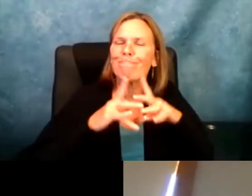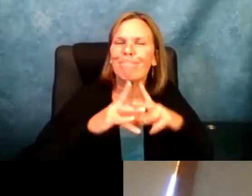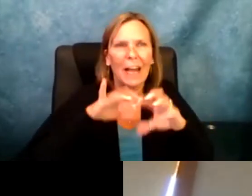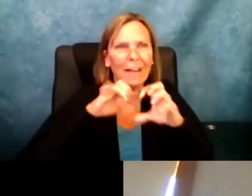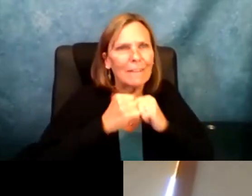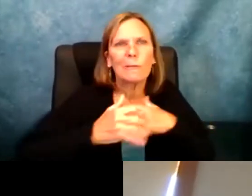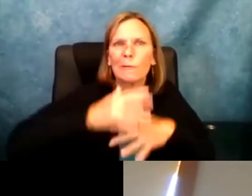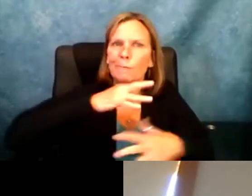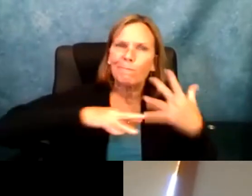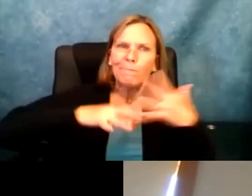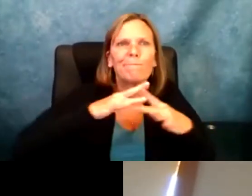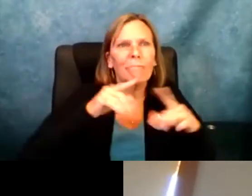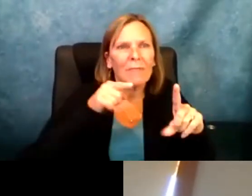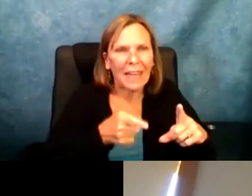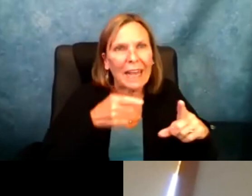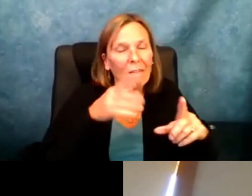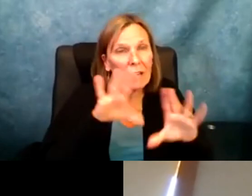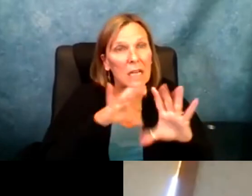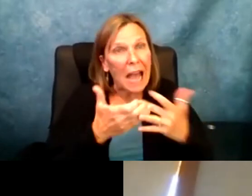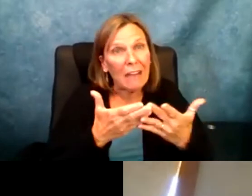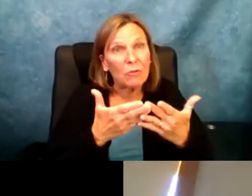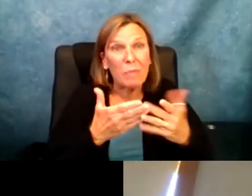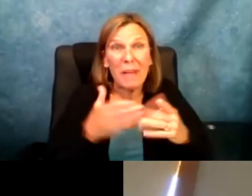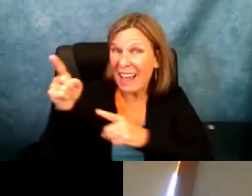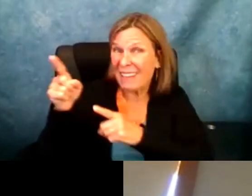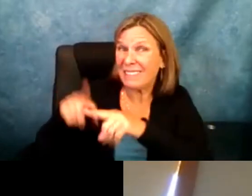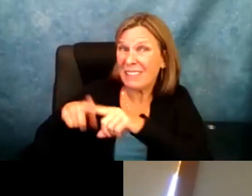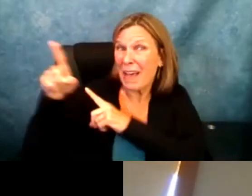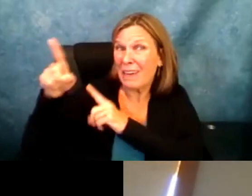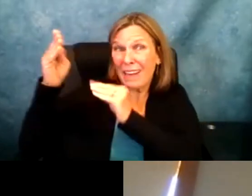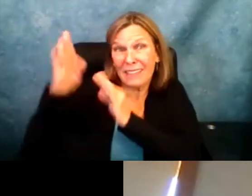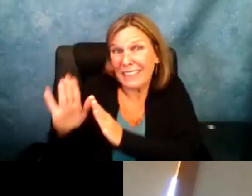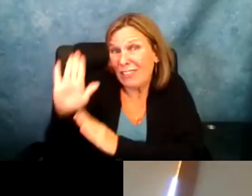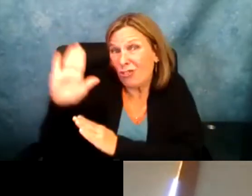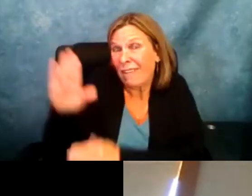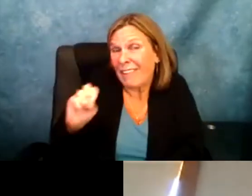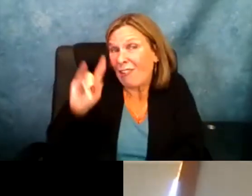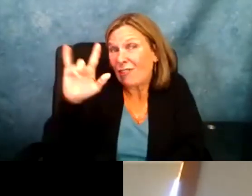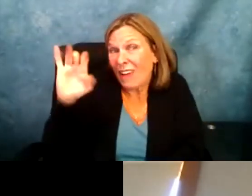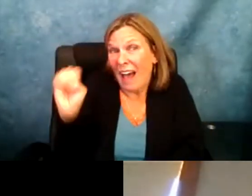black and white and it changes in the social structure of the classroom and the teaching